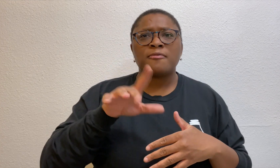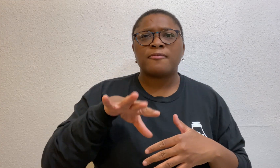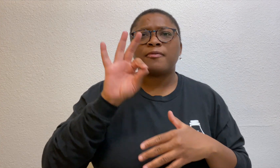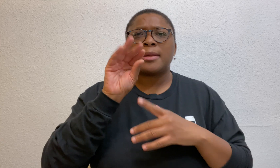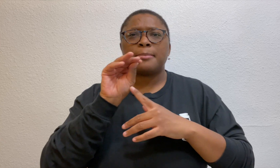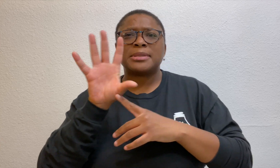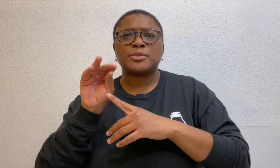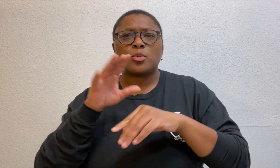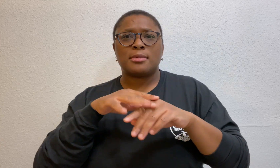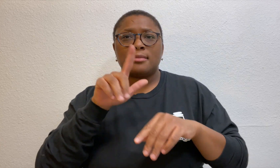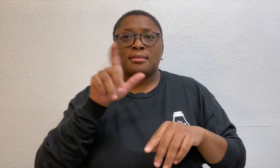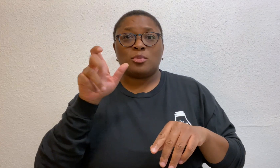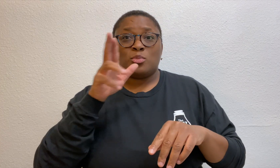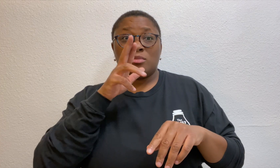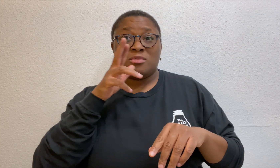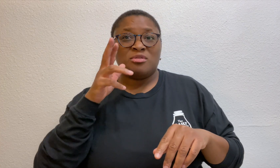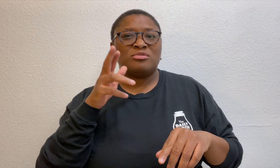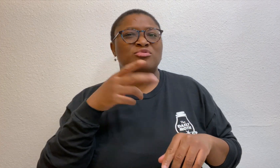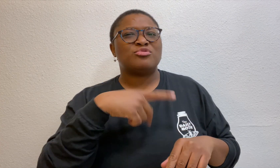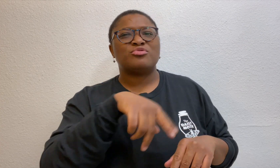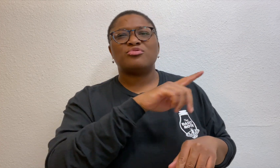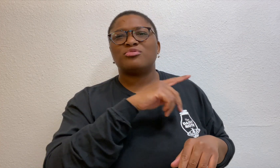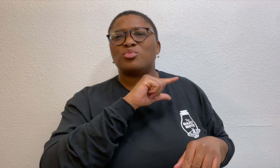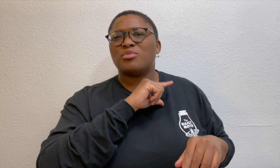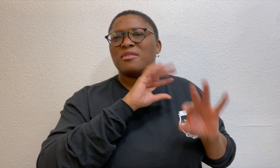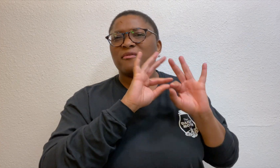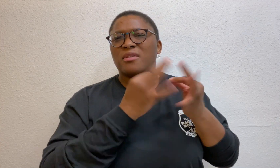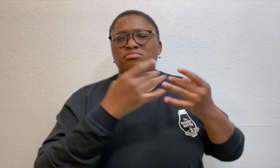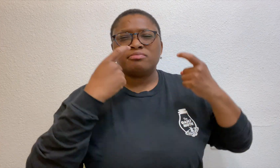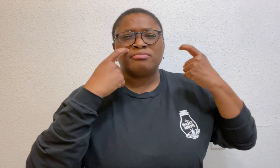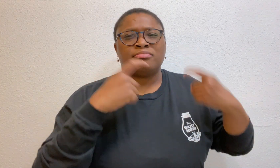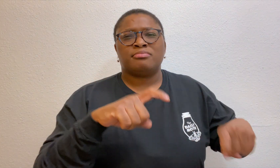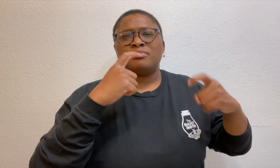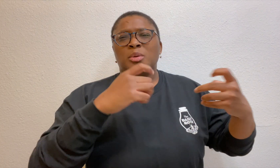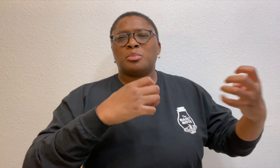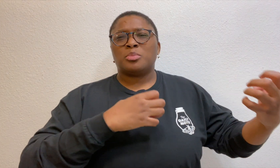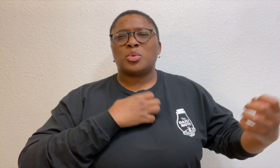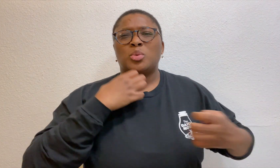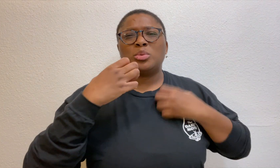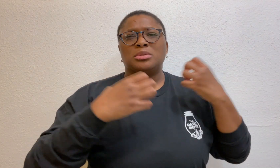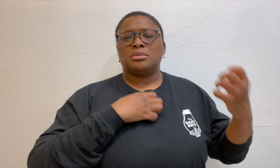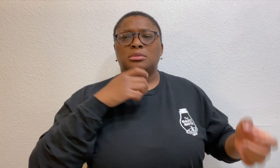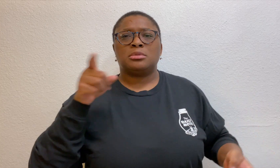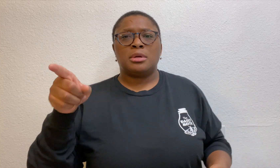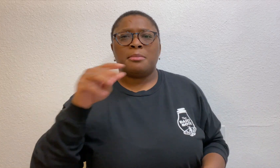and showing pictures of the body found on Lee’s ranch, Grant’s family were crying and visibly emotional.